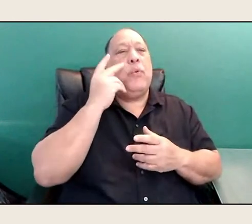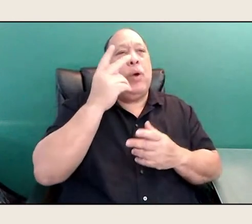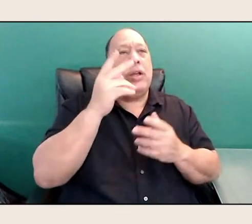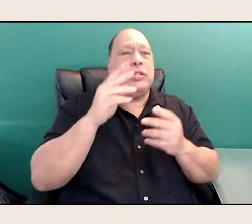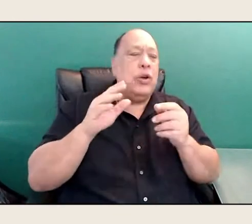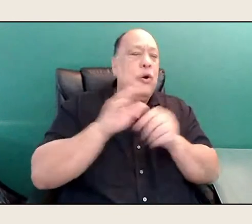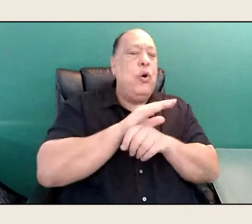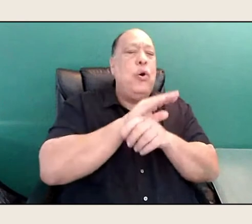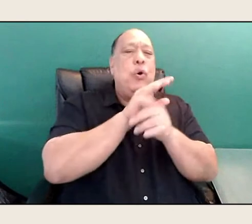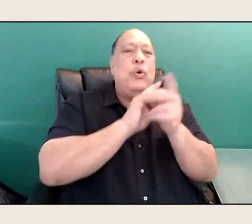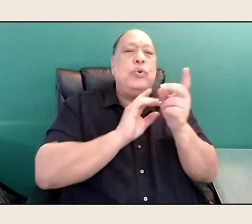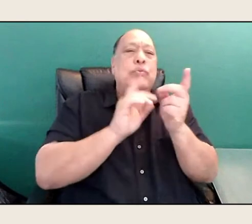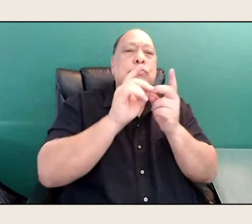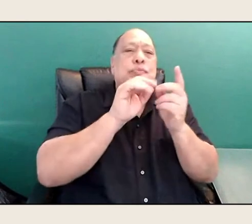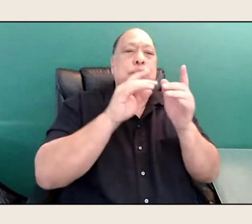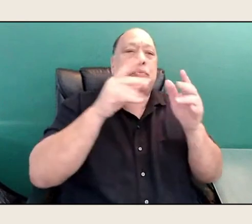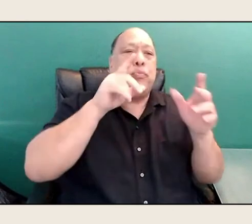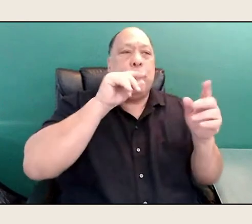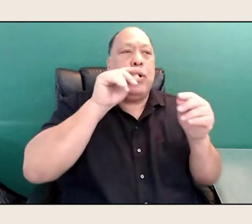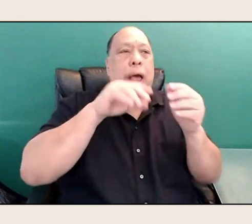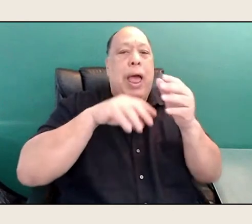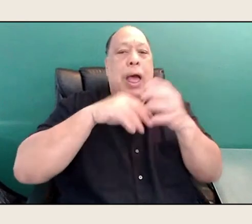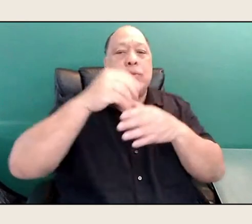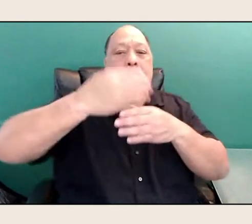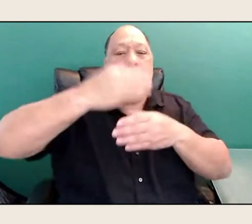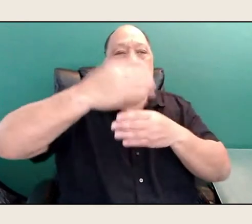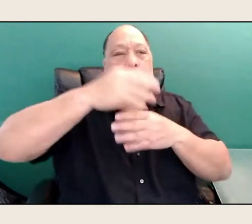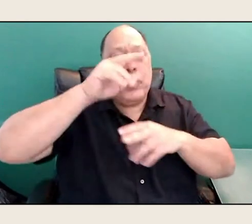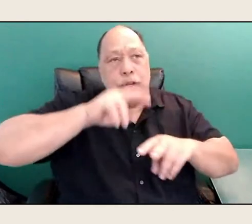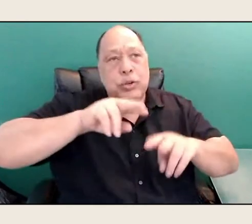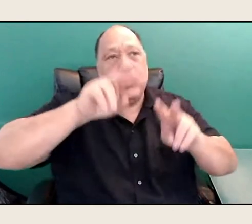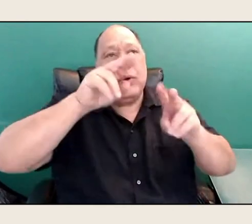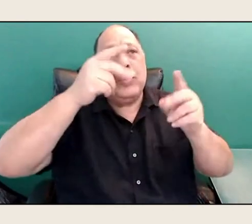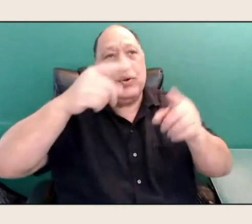outside my window. And it was beautiful.